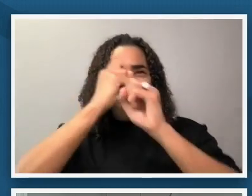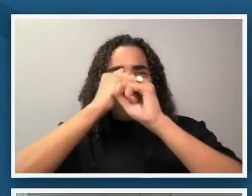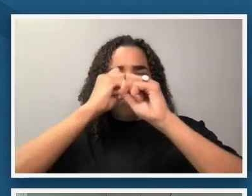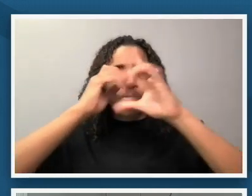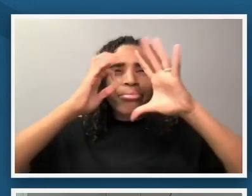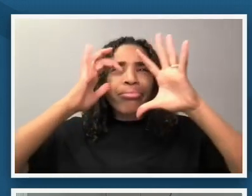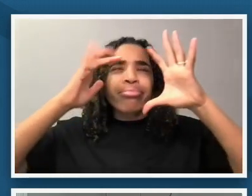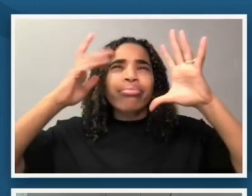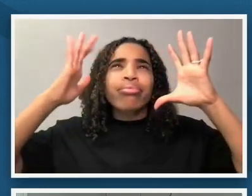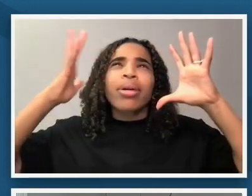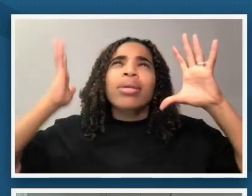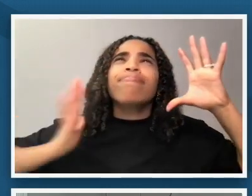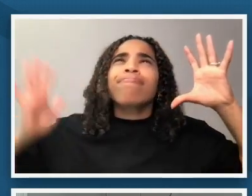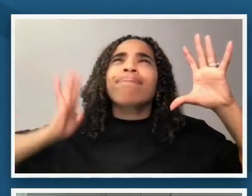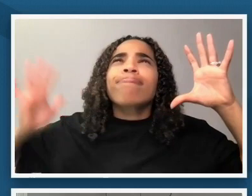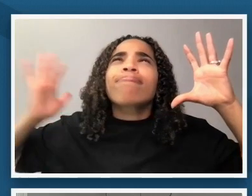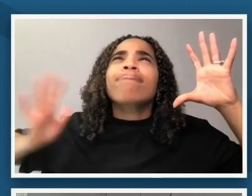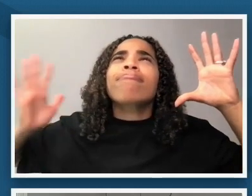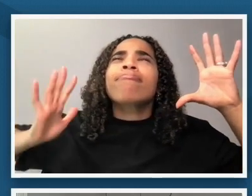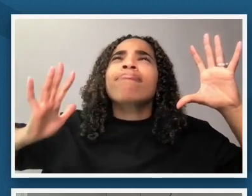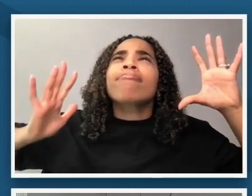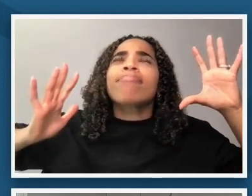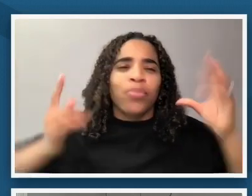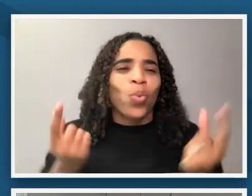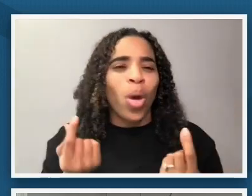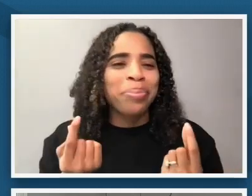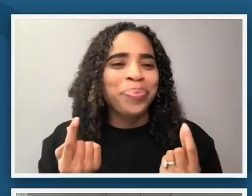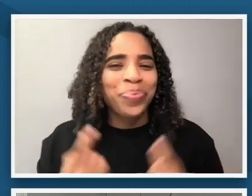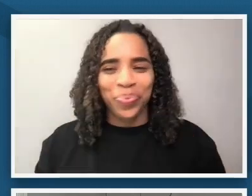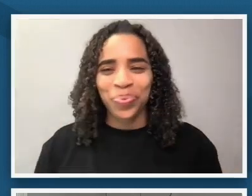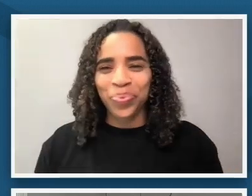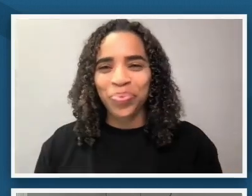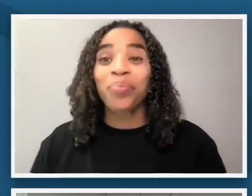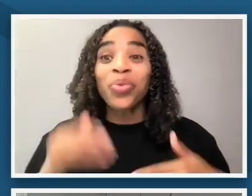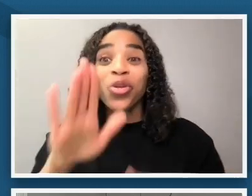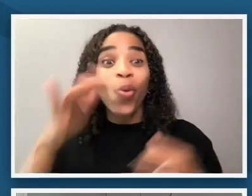so if you'll drop some ideas in the chat box that'd be great